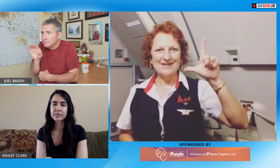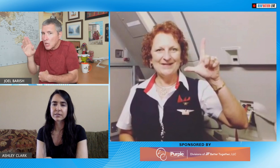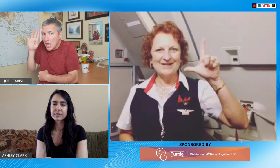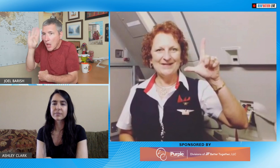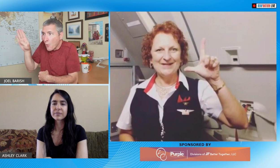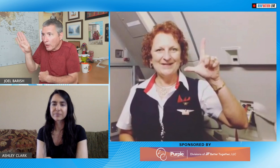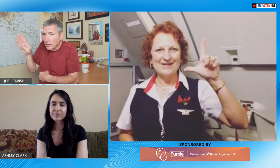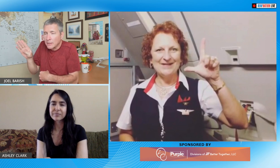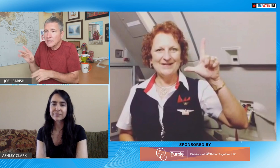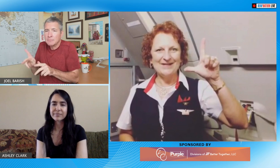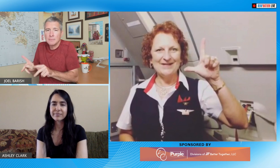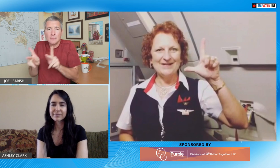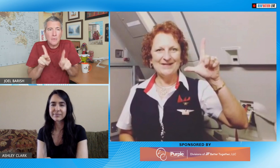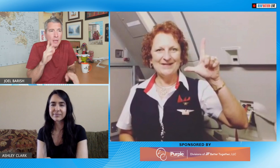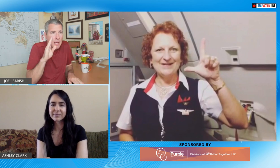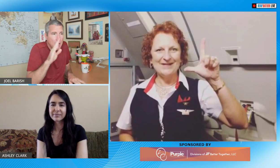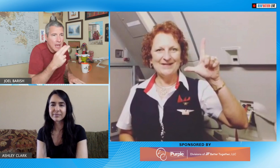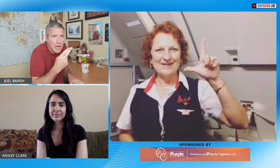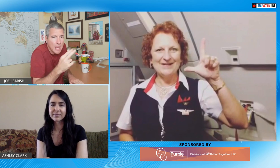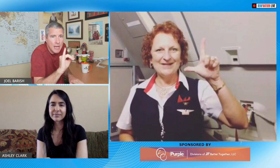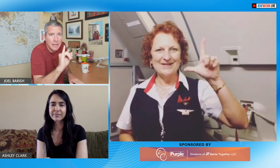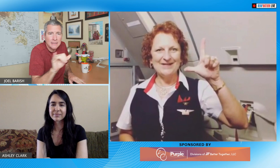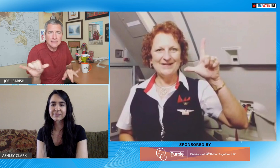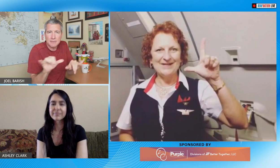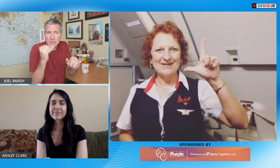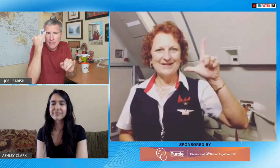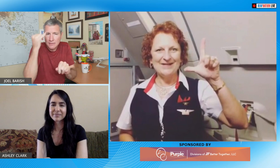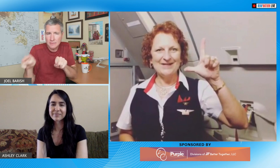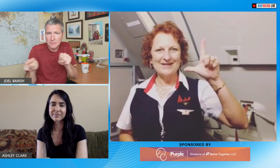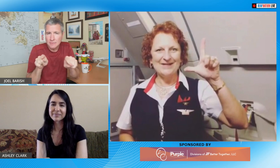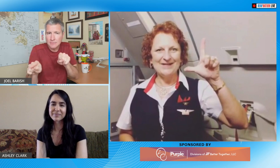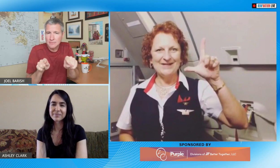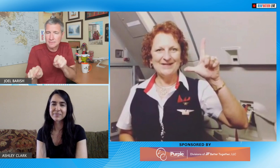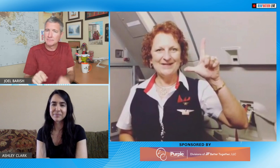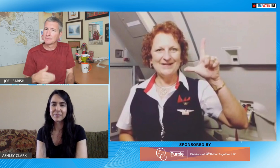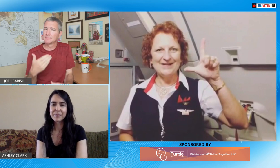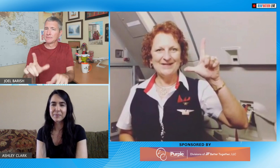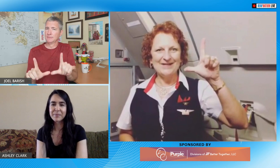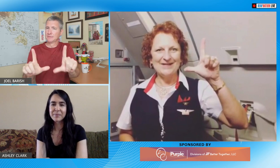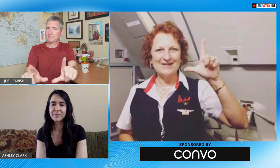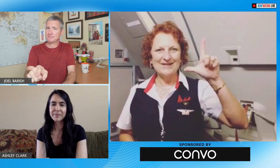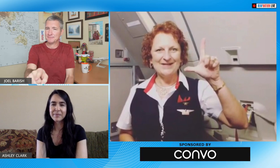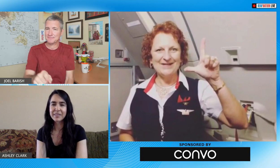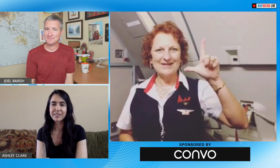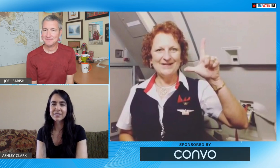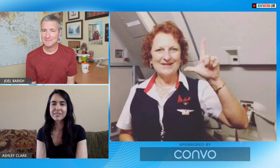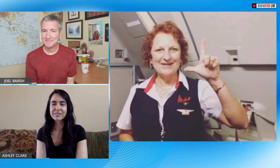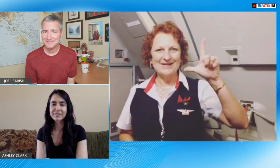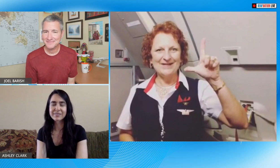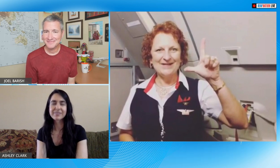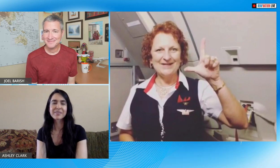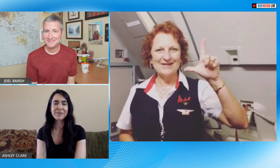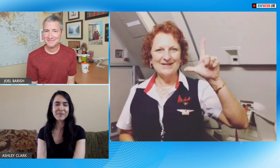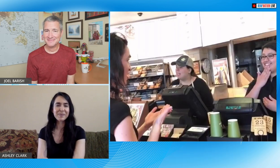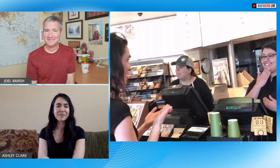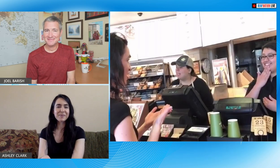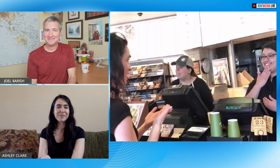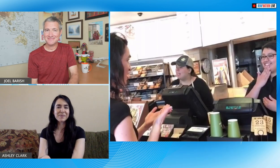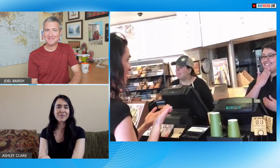sometimes it's simple science sometimes it's learning a simple phrase in Spanish very similar in concept alright this next picture